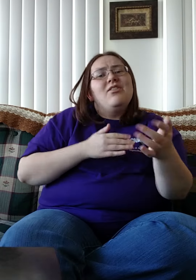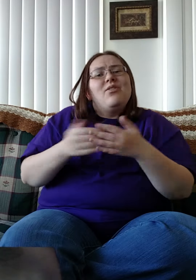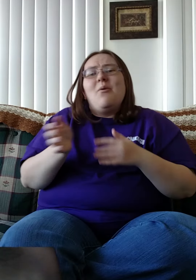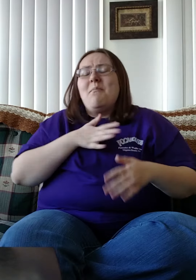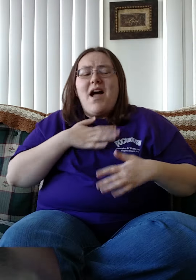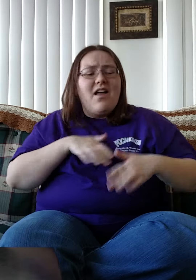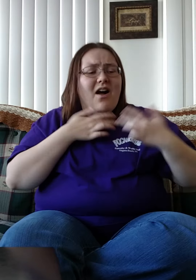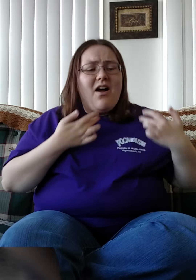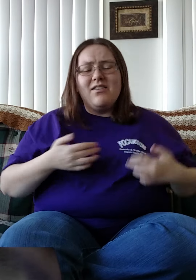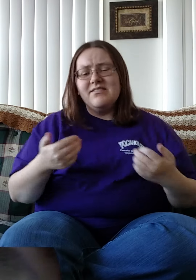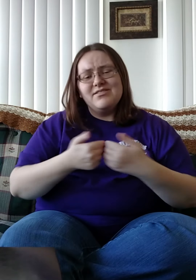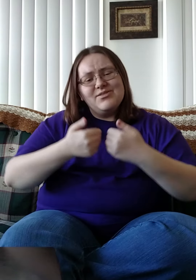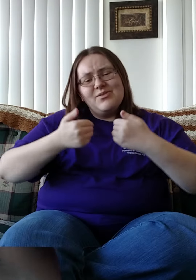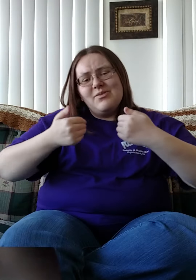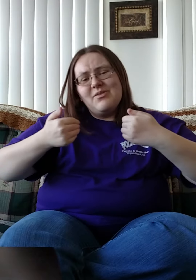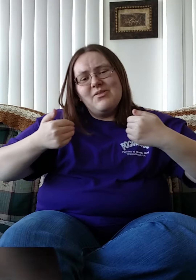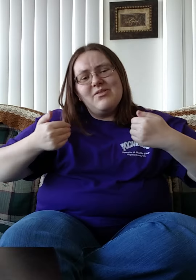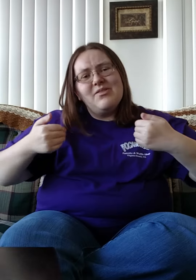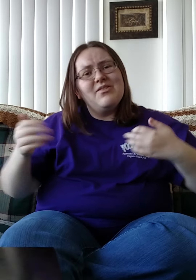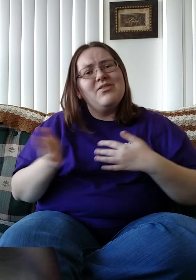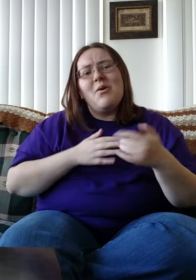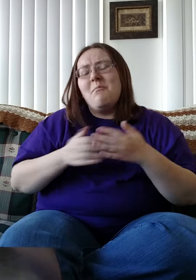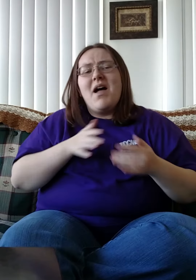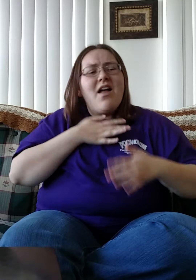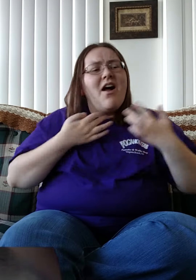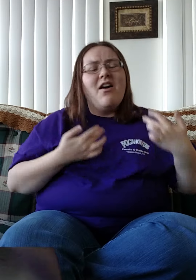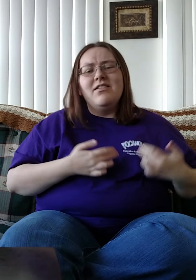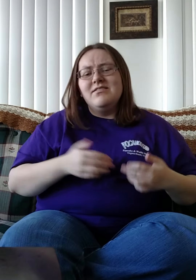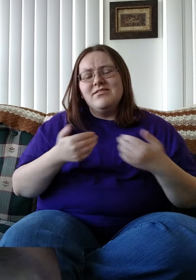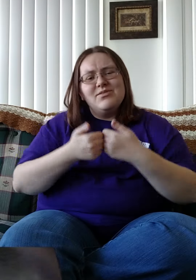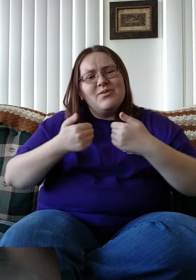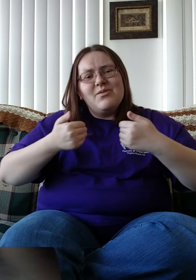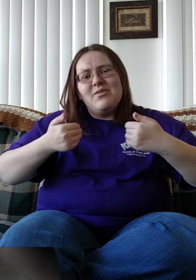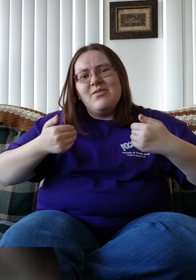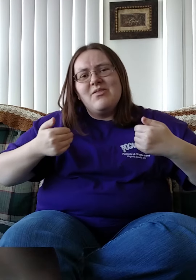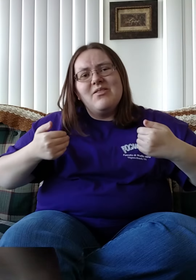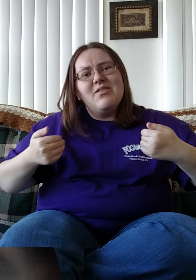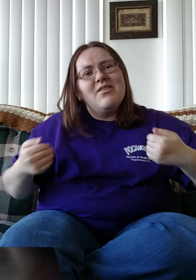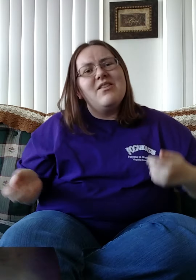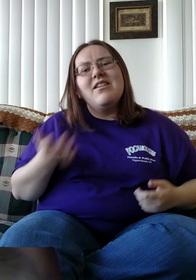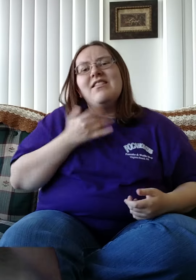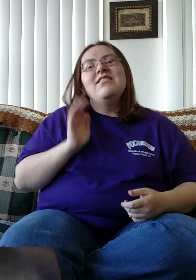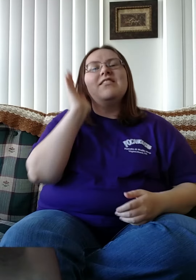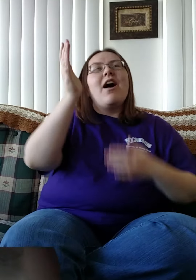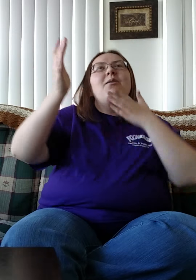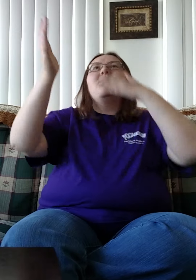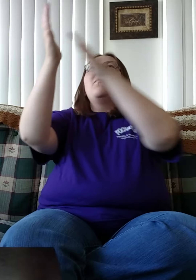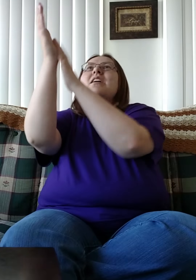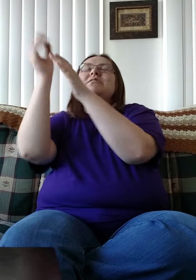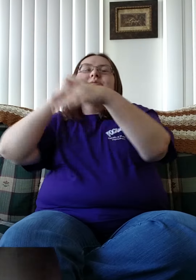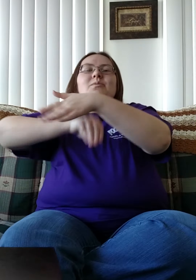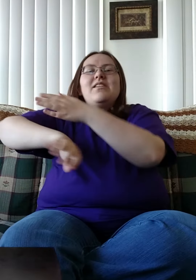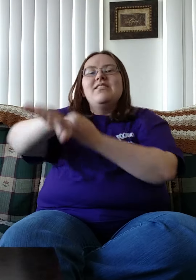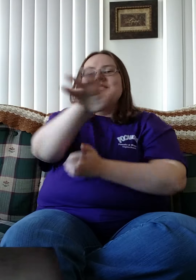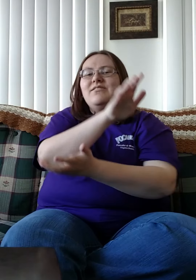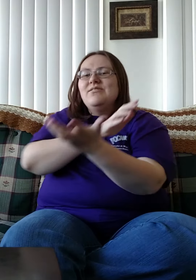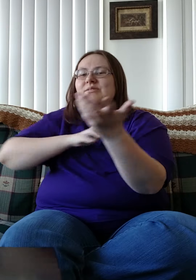And though my heart is torn Though my heart is torn I will praise You in this storm